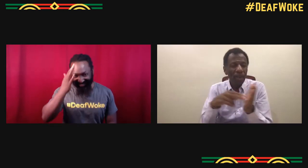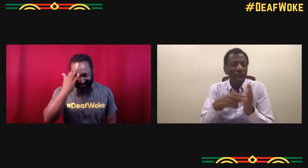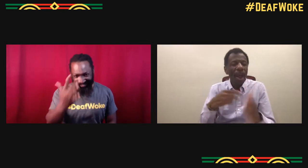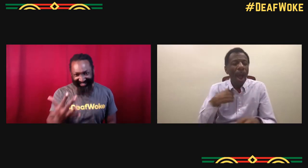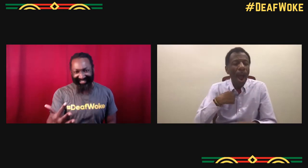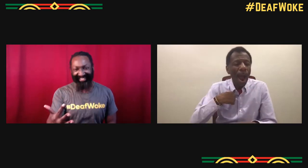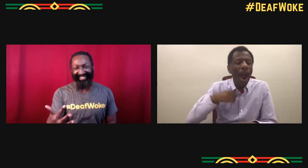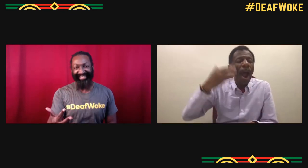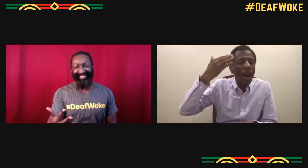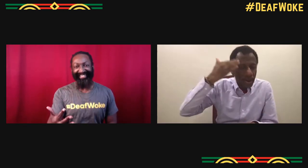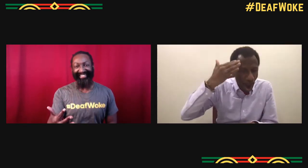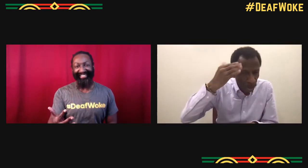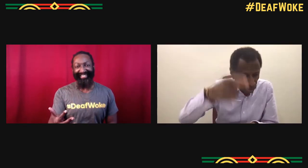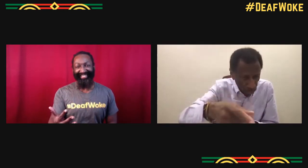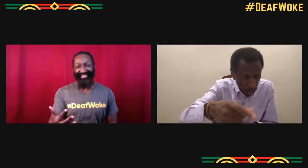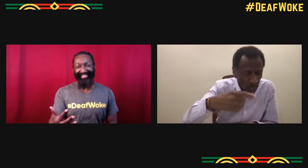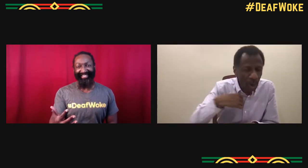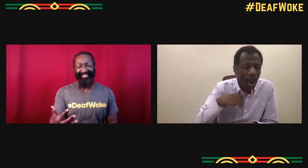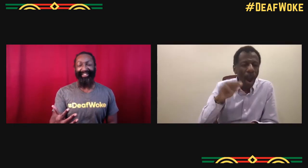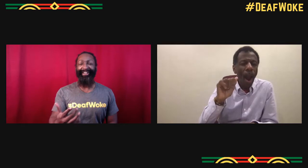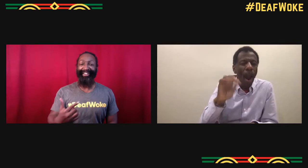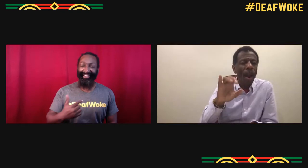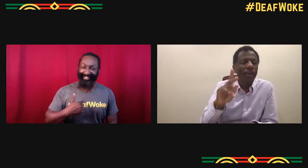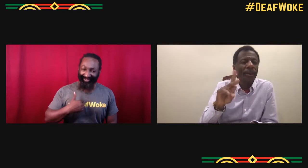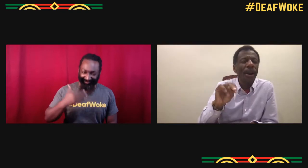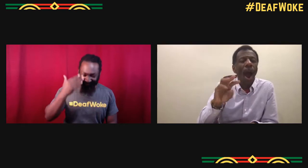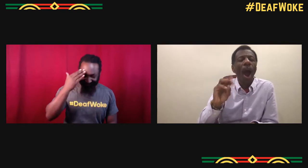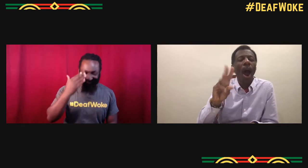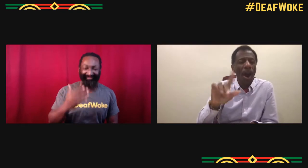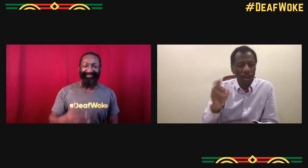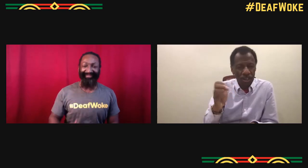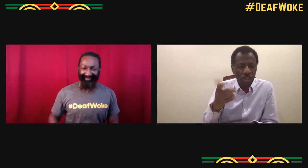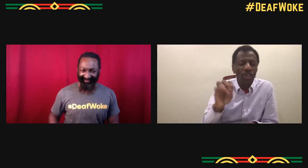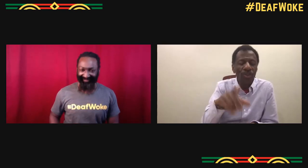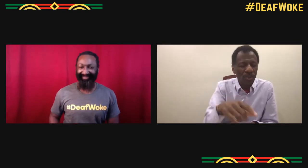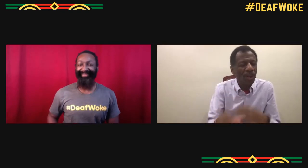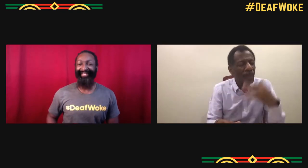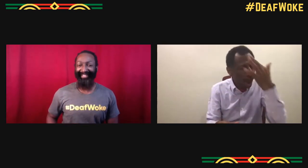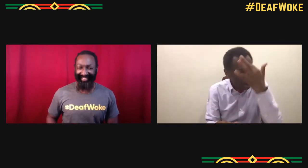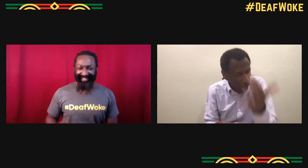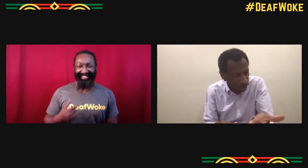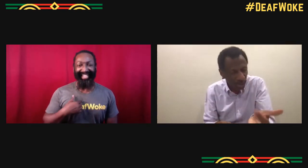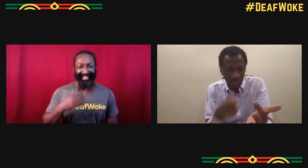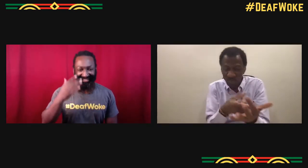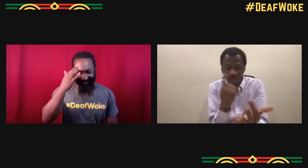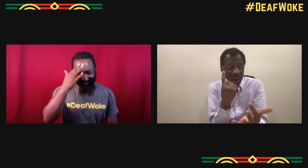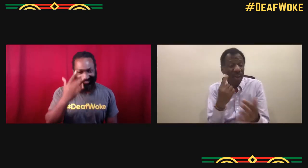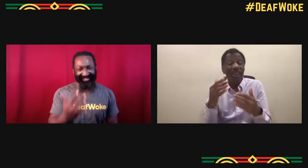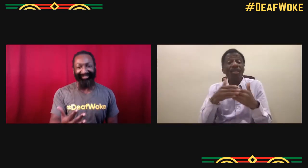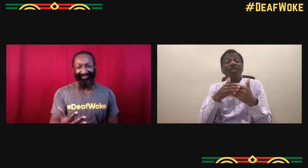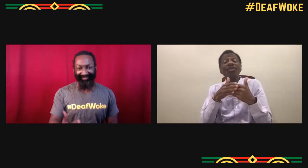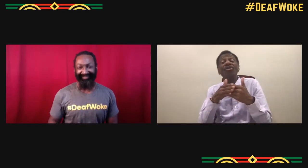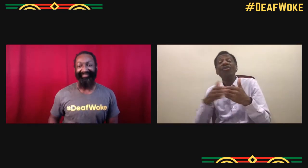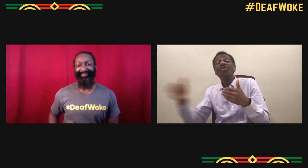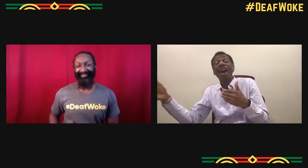or there's one sign that they use, so that's the sign that they use for, I know you, I acknowledge you